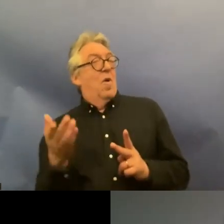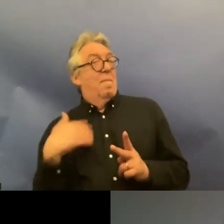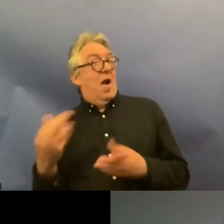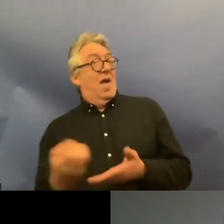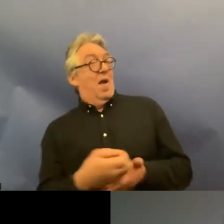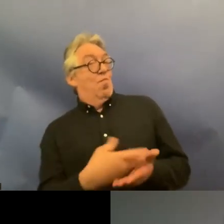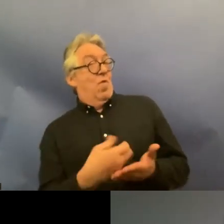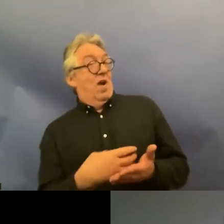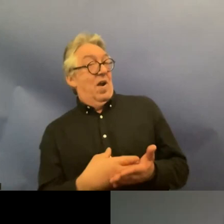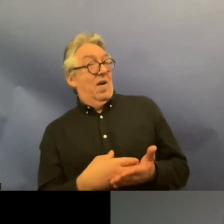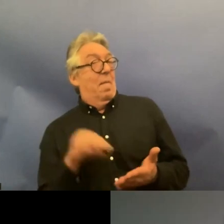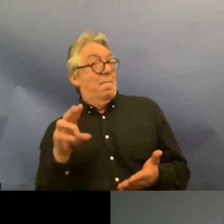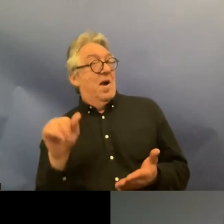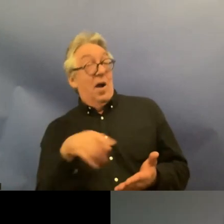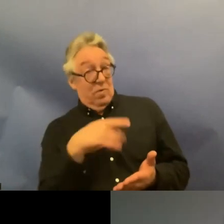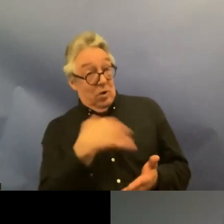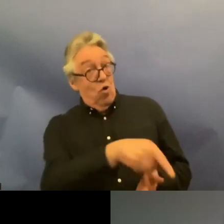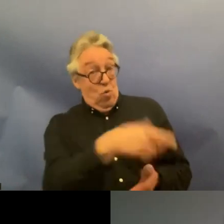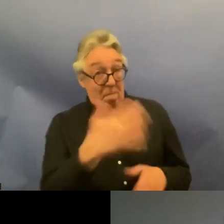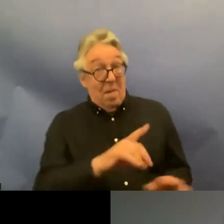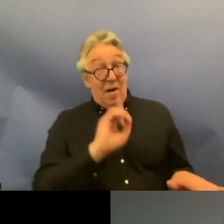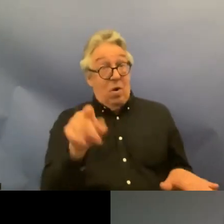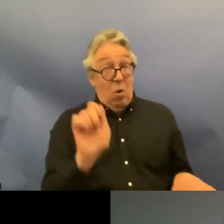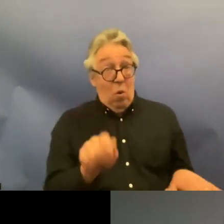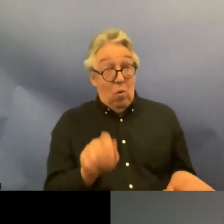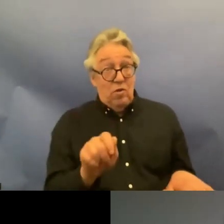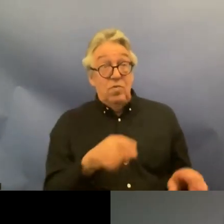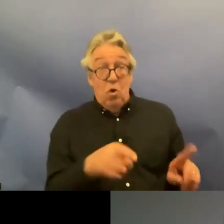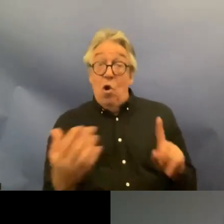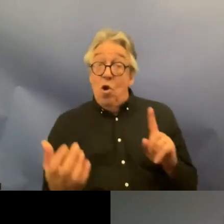you have been taking cases to court and you've found something in relation to